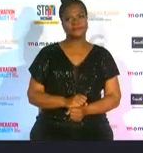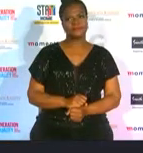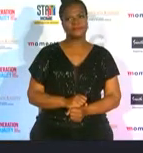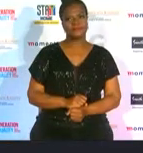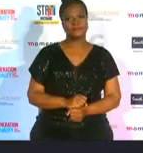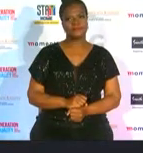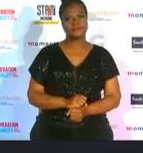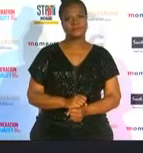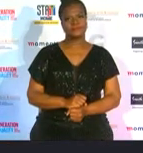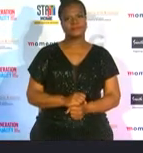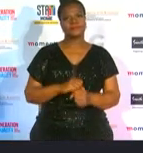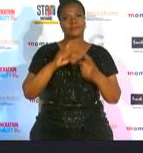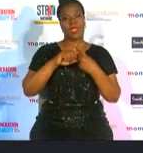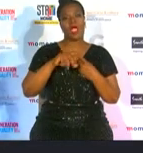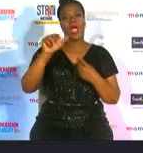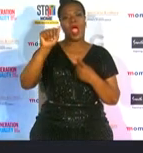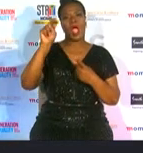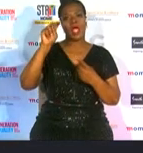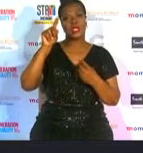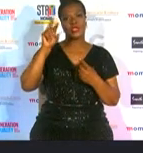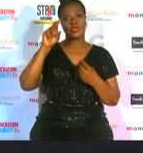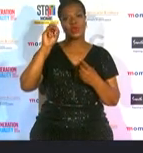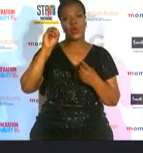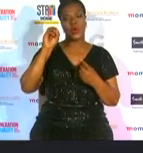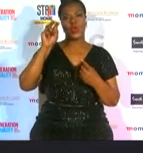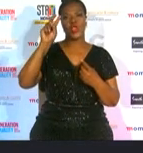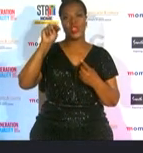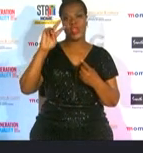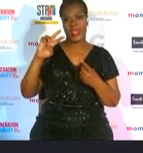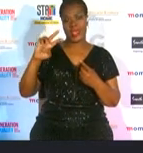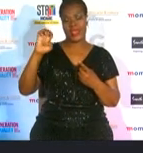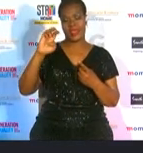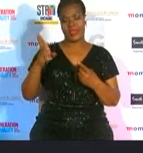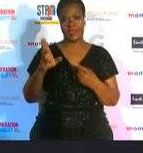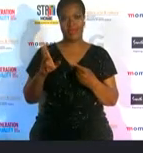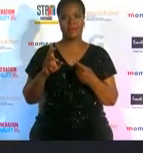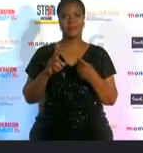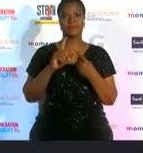and renee veyers a woman of courage talent and conviction she's a compelling